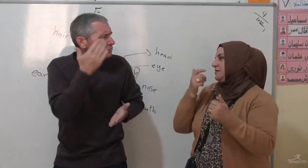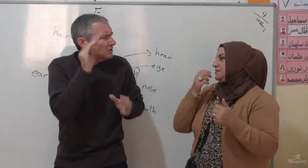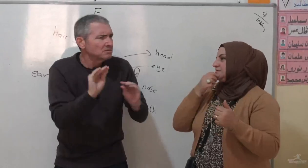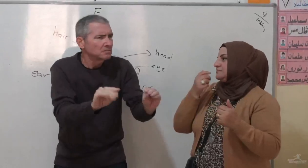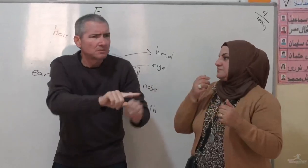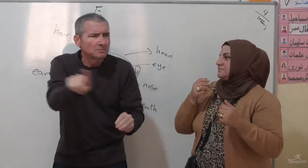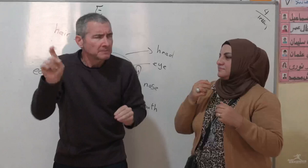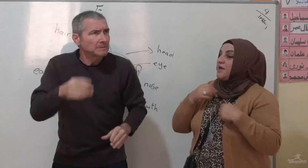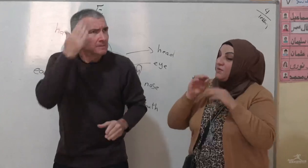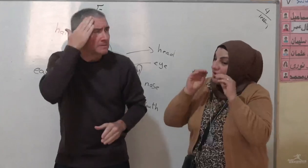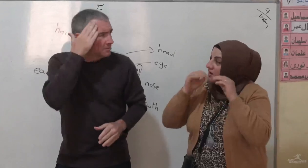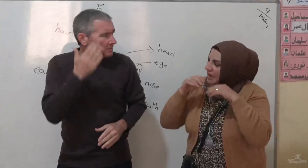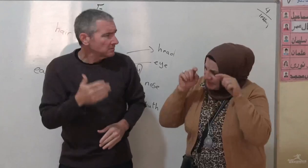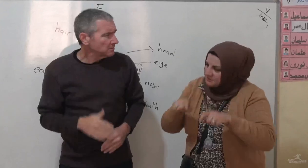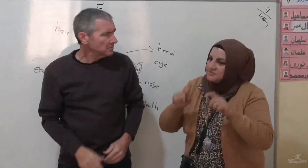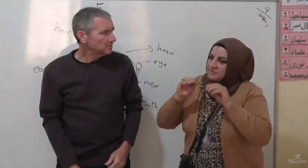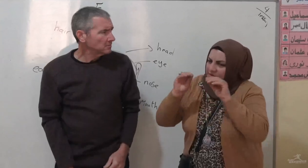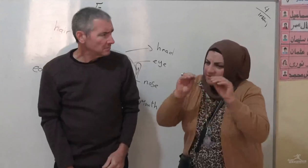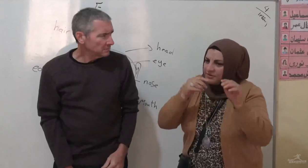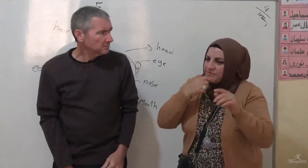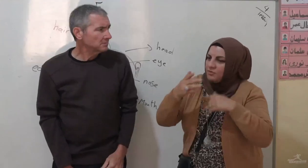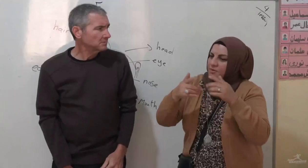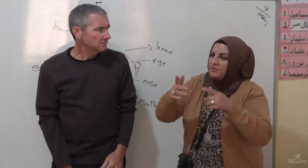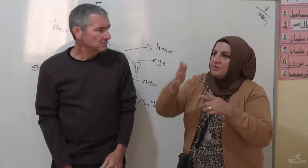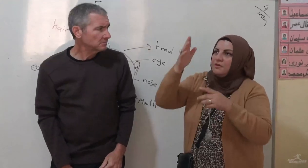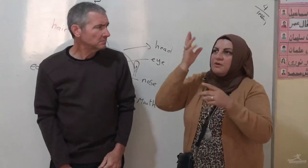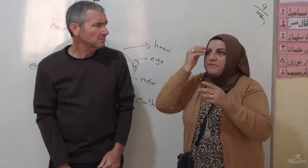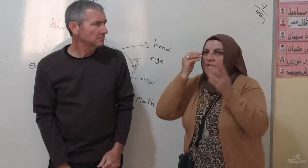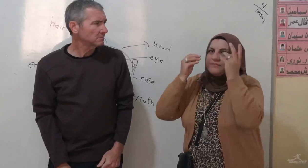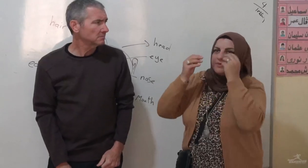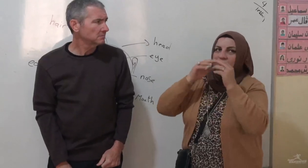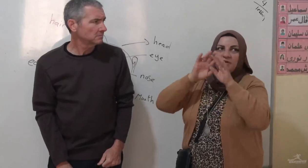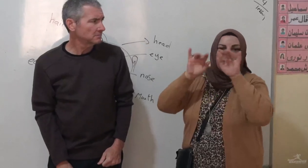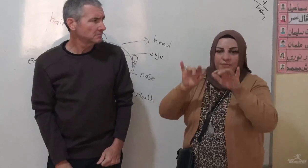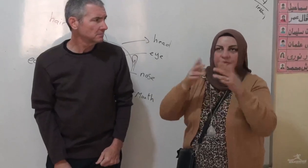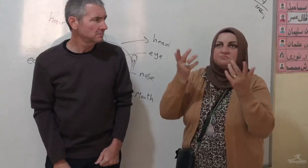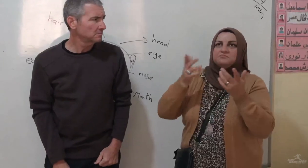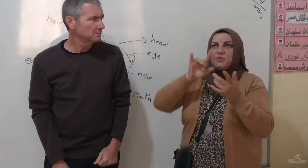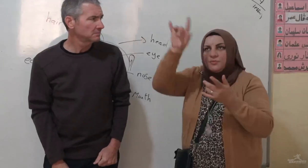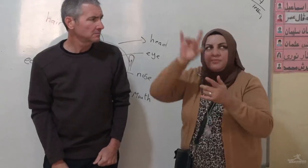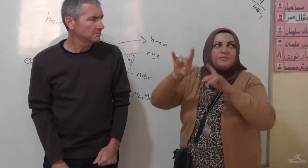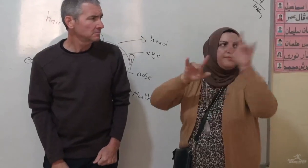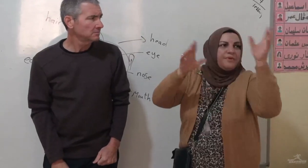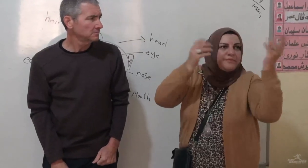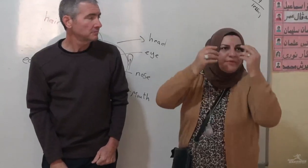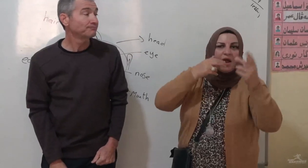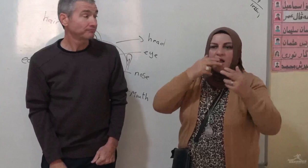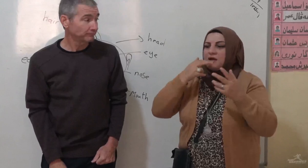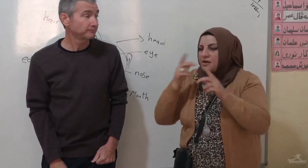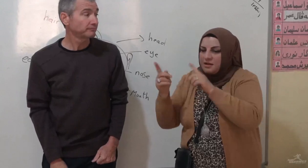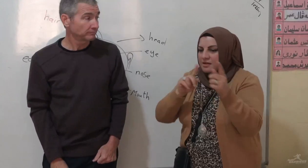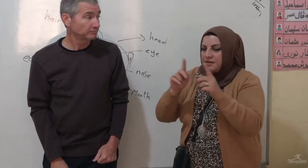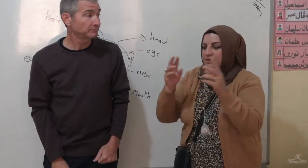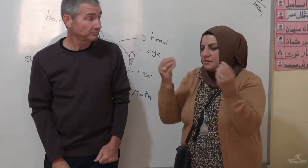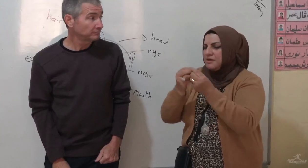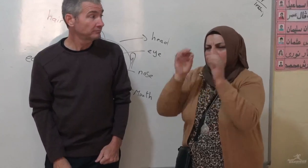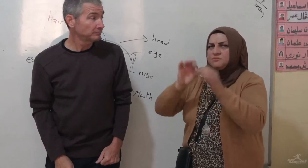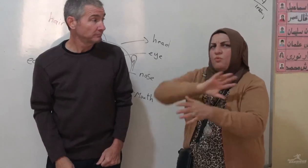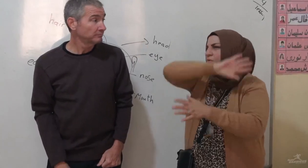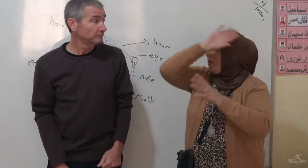Ok, why do you teach them English? I strongly encourage them to learn English for their future opportunities. When they travel the world, they can use English to communicate with anyone.